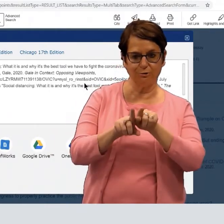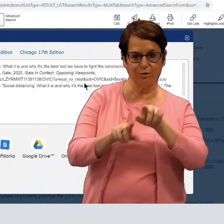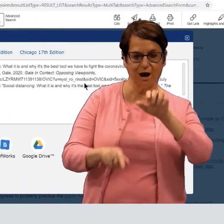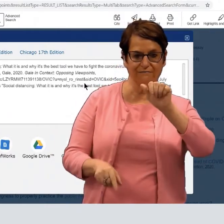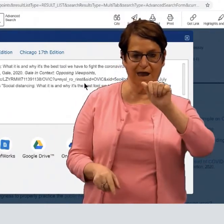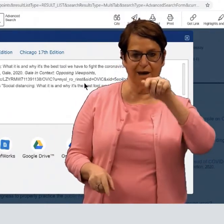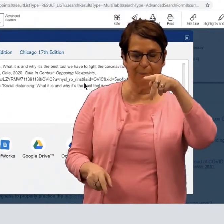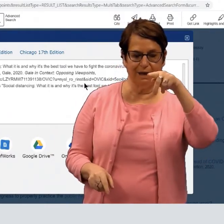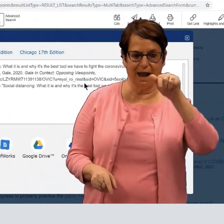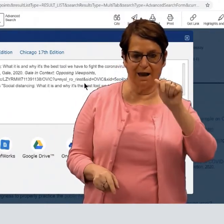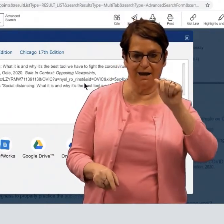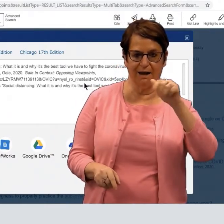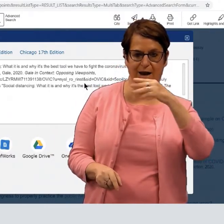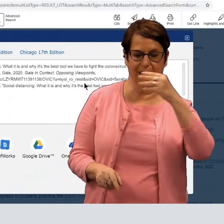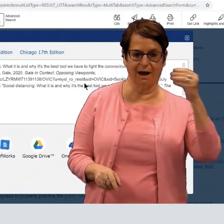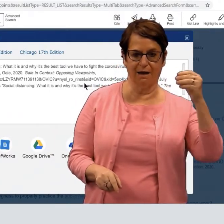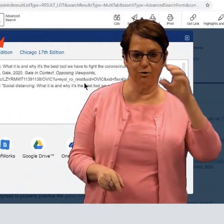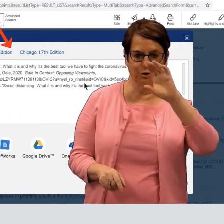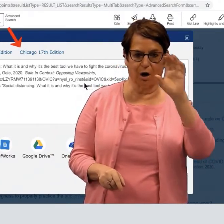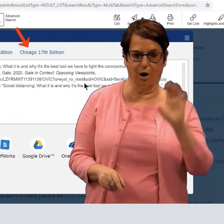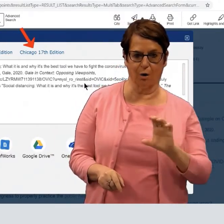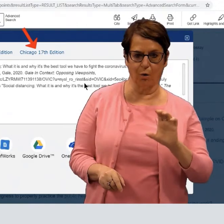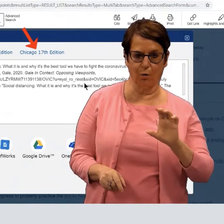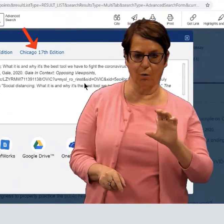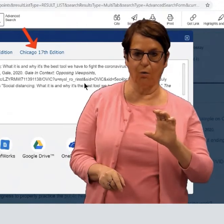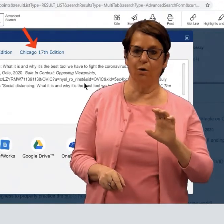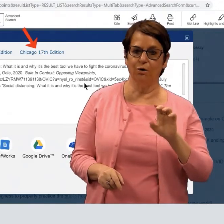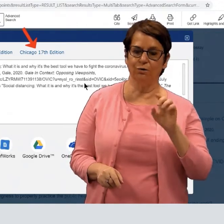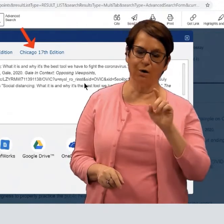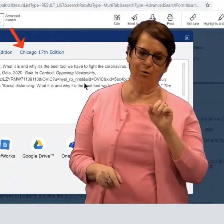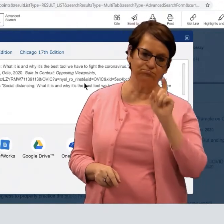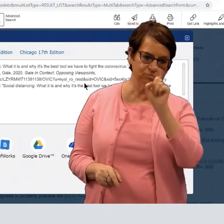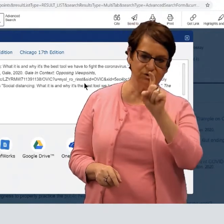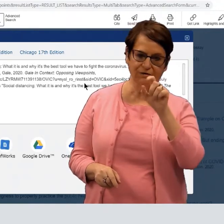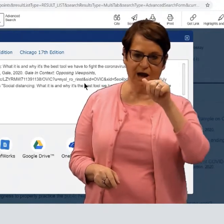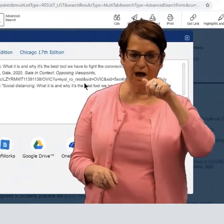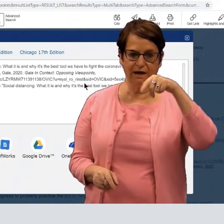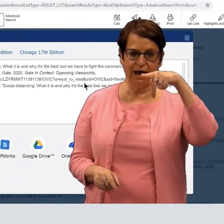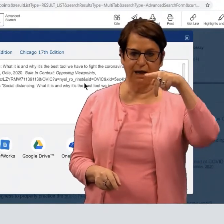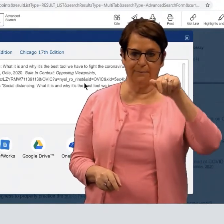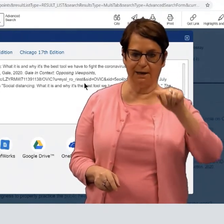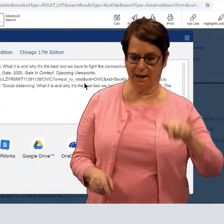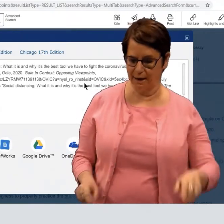But also, there is APA and Chicago. I'll click on APA.